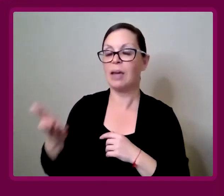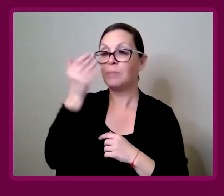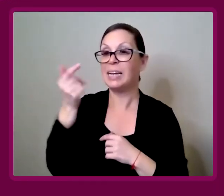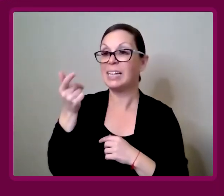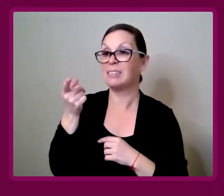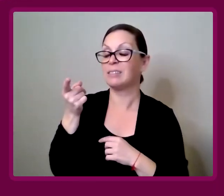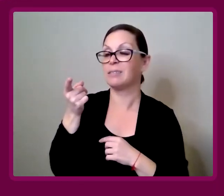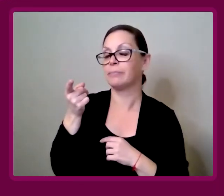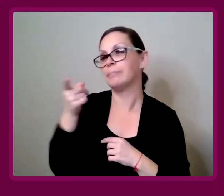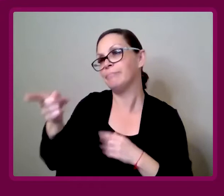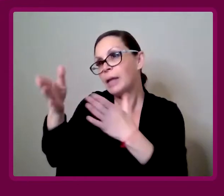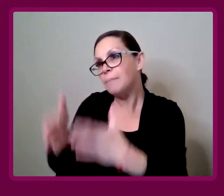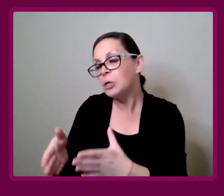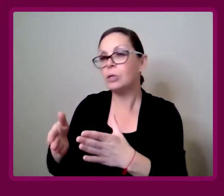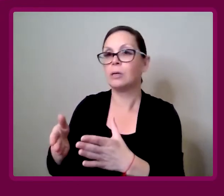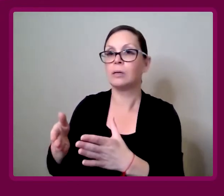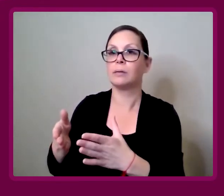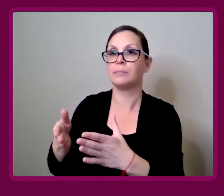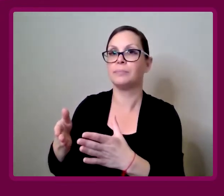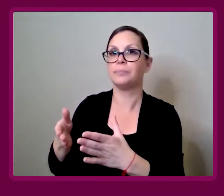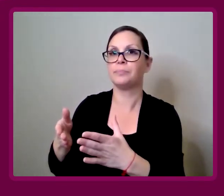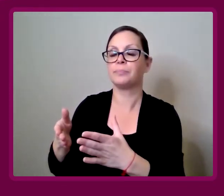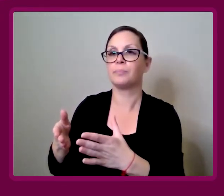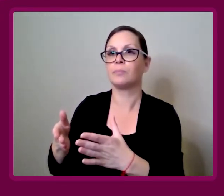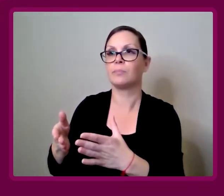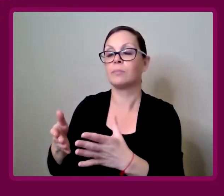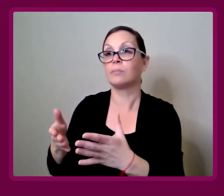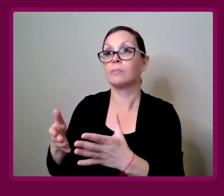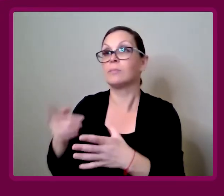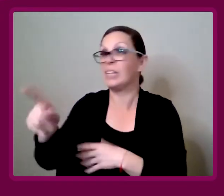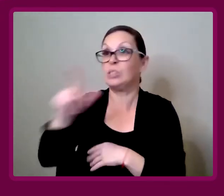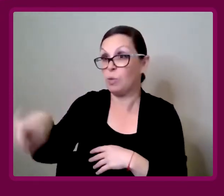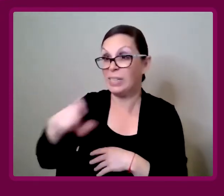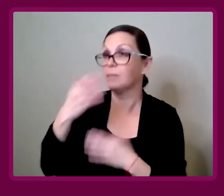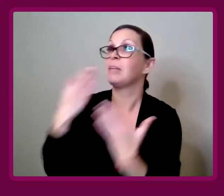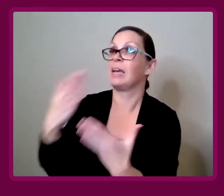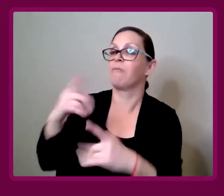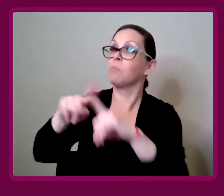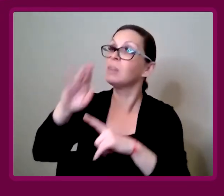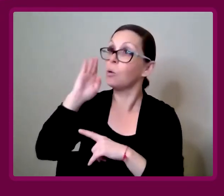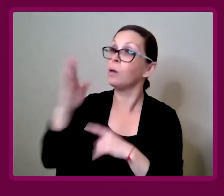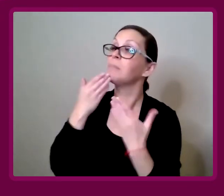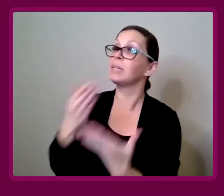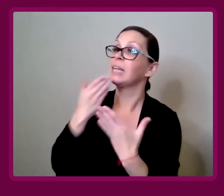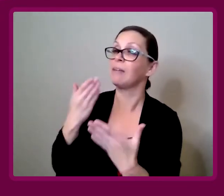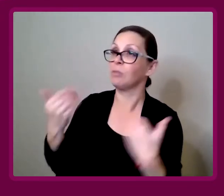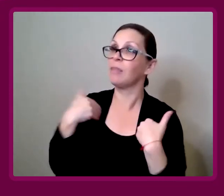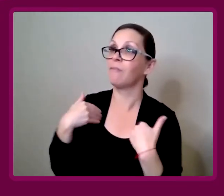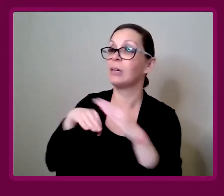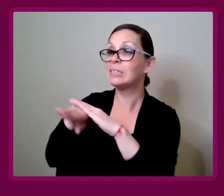They shouldn't have to be thankful, but they will be thankful that they have an accessible home.